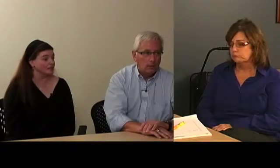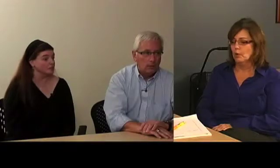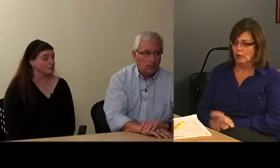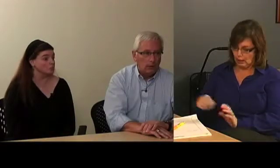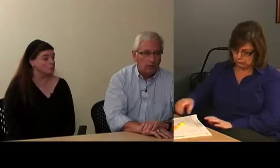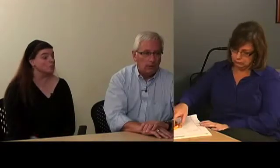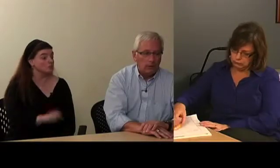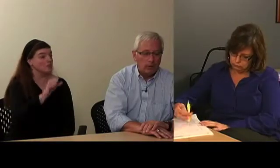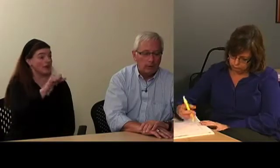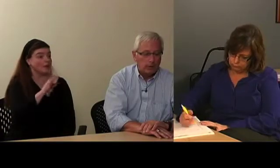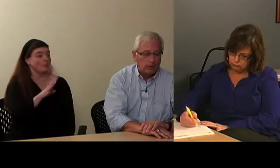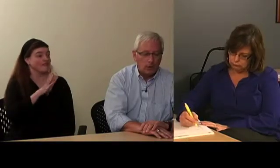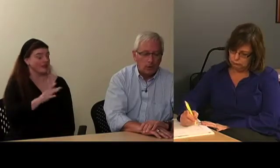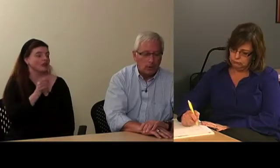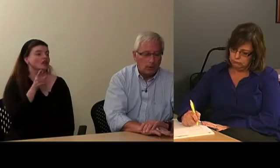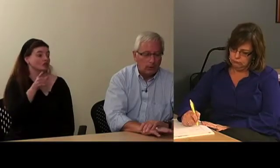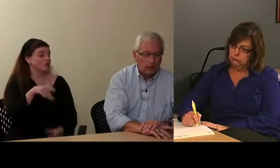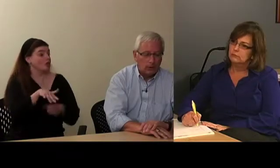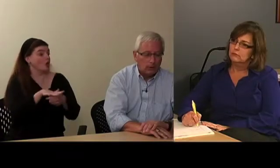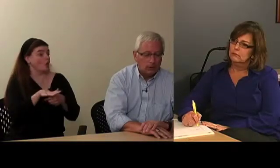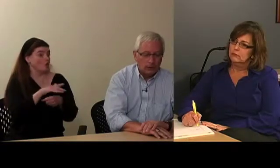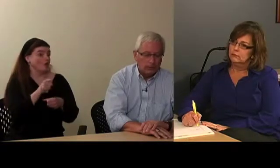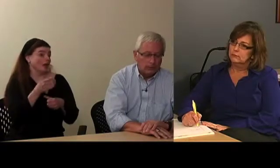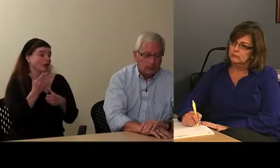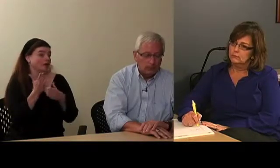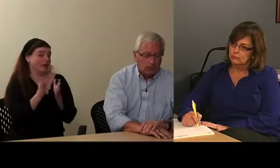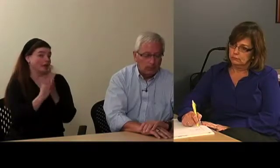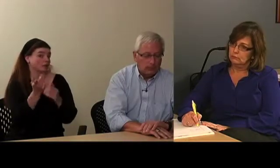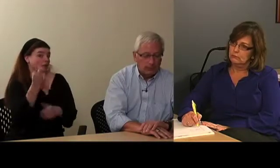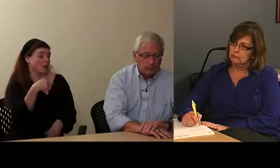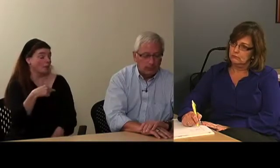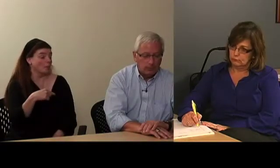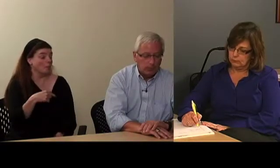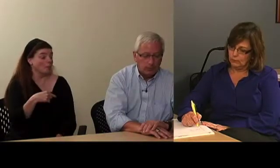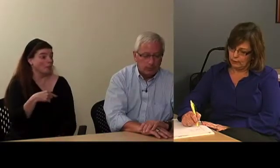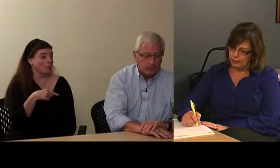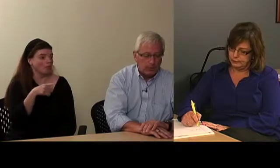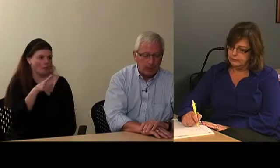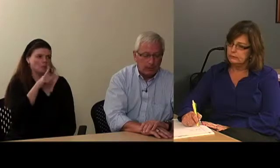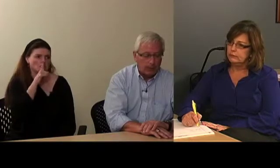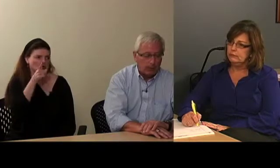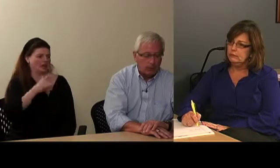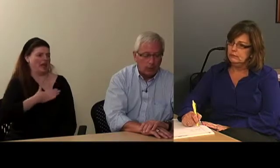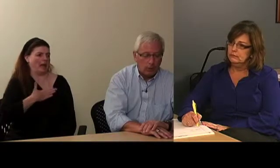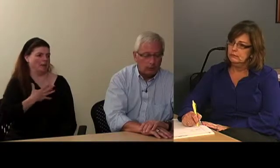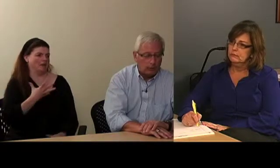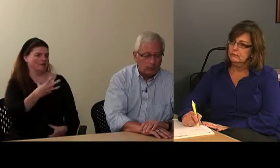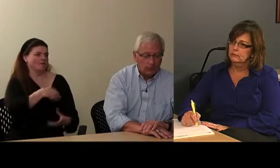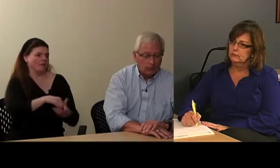Neil: Yea. That'd be fine. She's local and I'm sure she'd be happy to get involved.